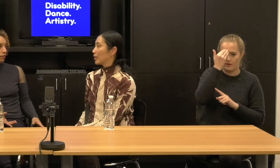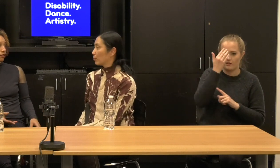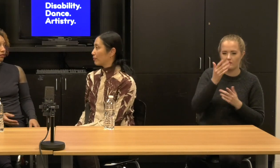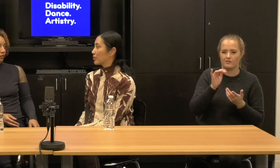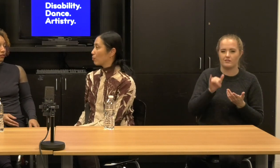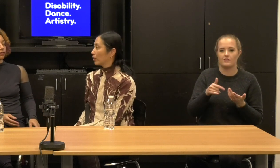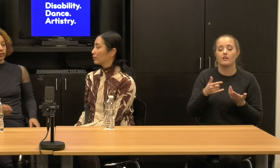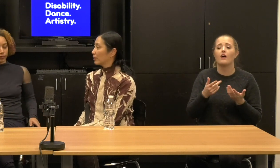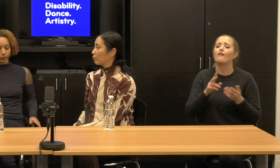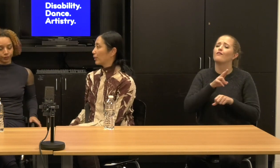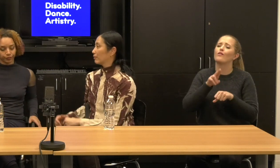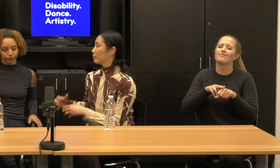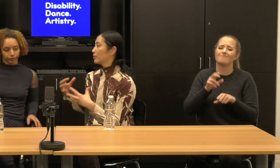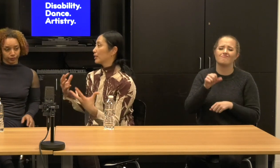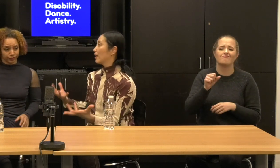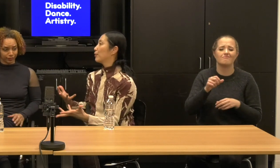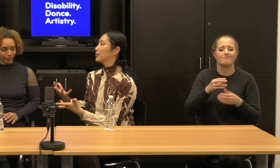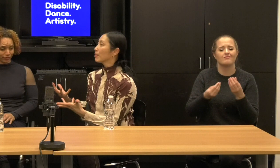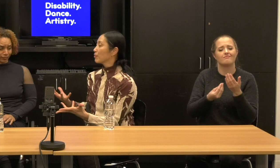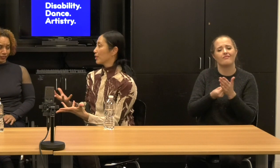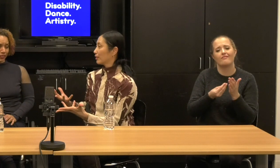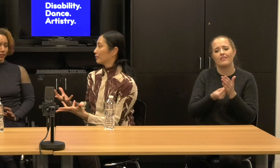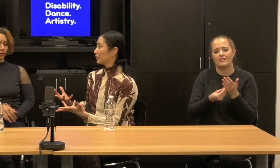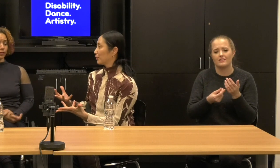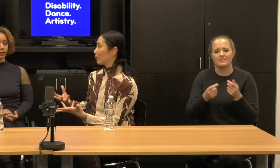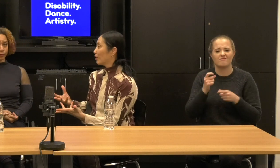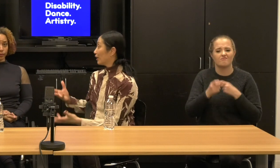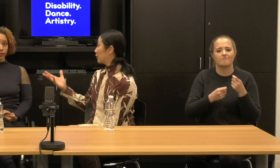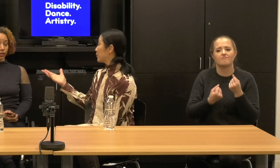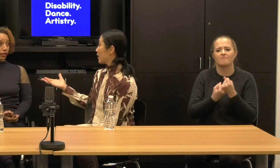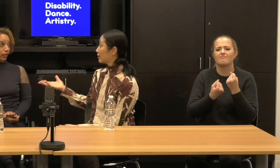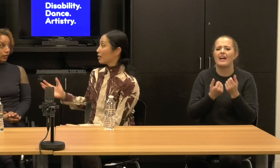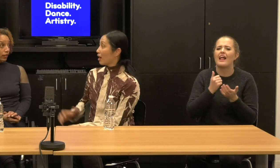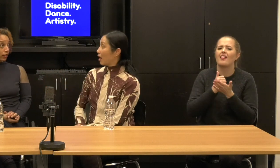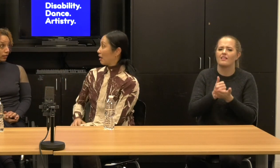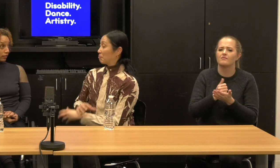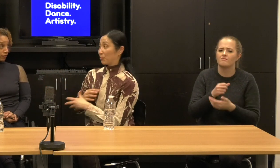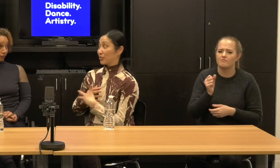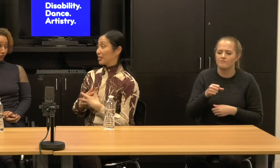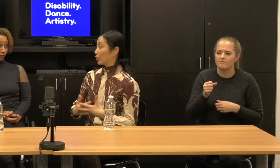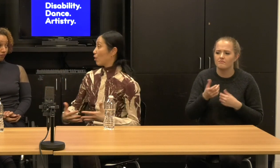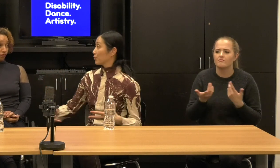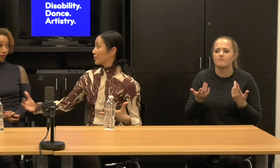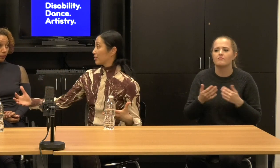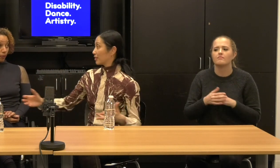help if someone, if we can put together something, you know, like you said, presenting all six